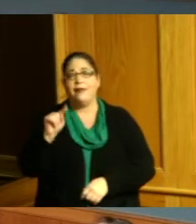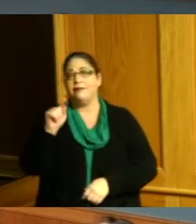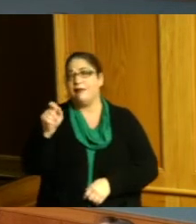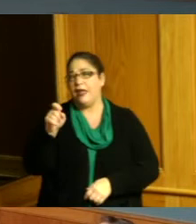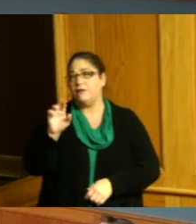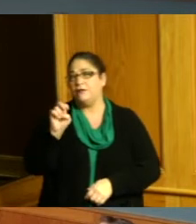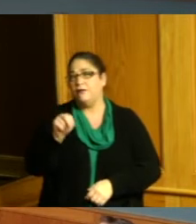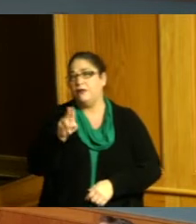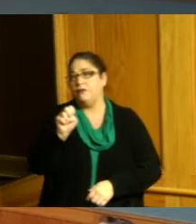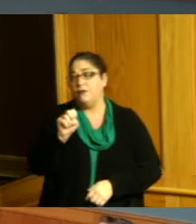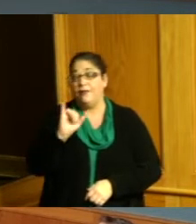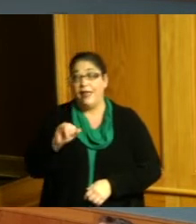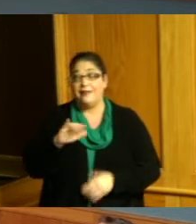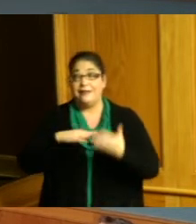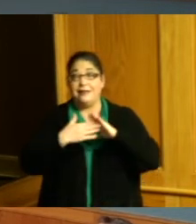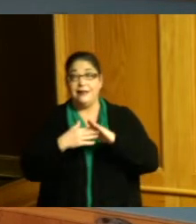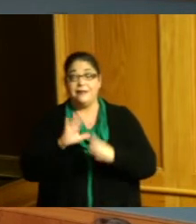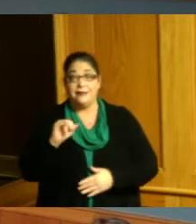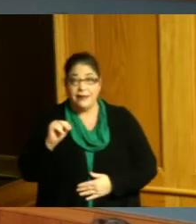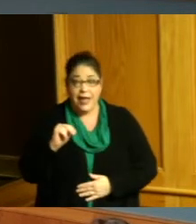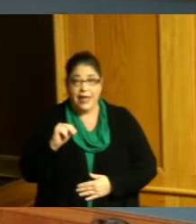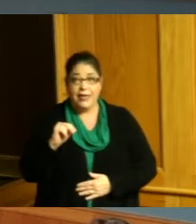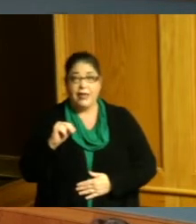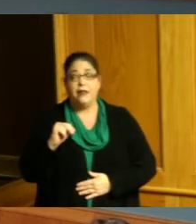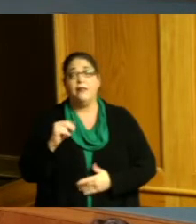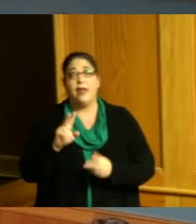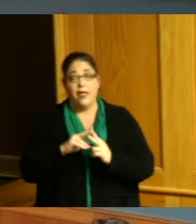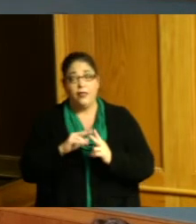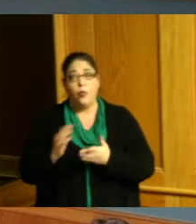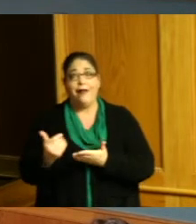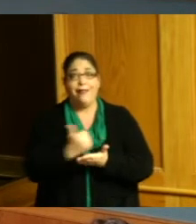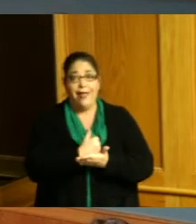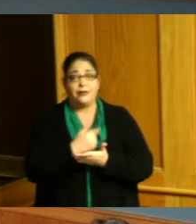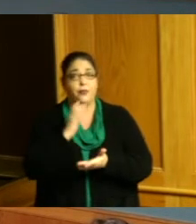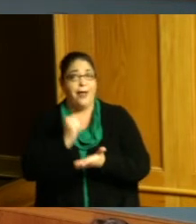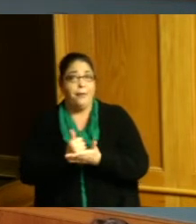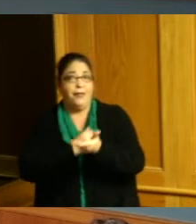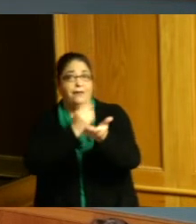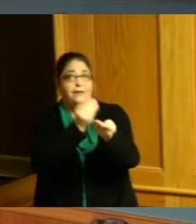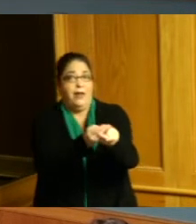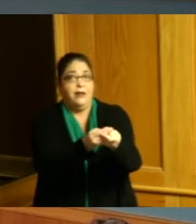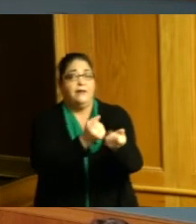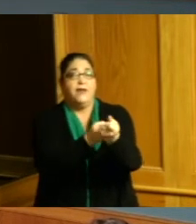that the city of Cincinnati and the county will be able to collect to help fund these sidewalks